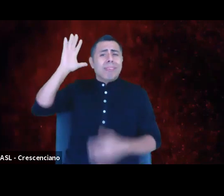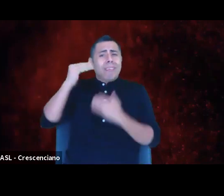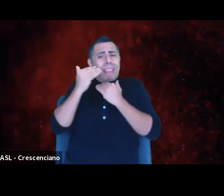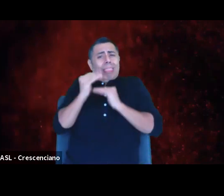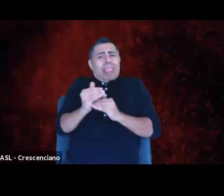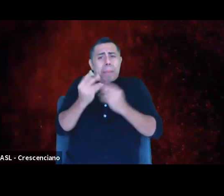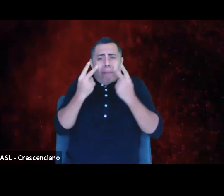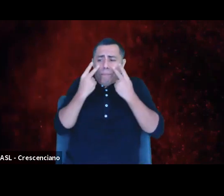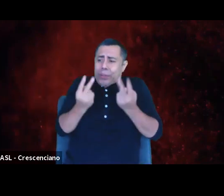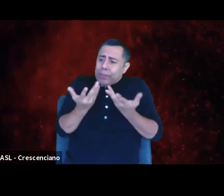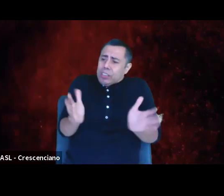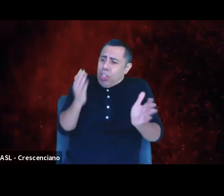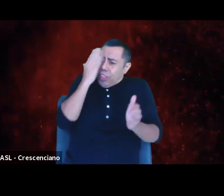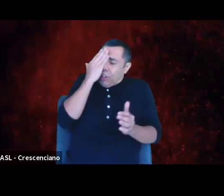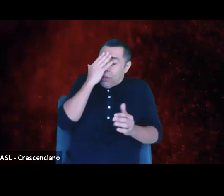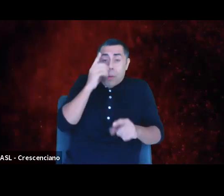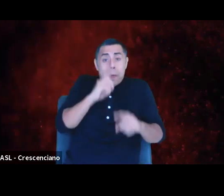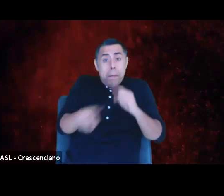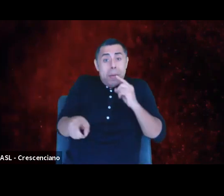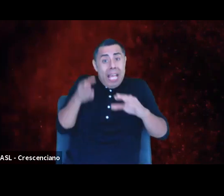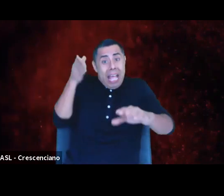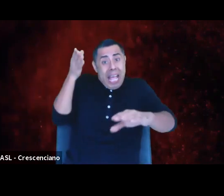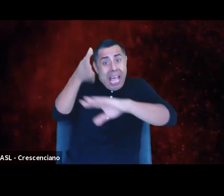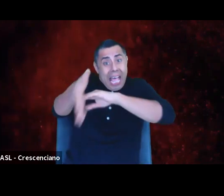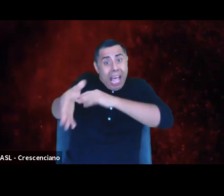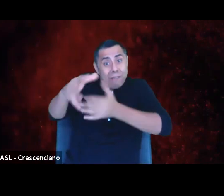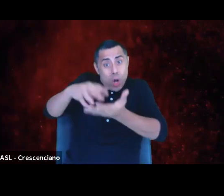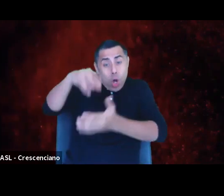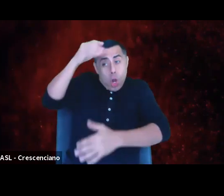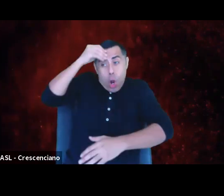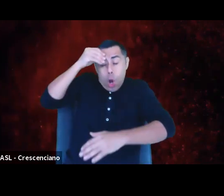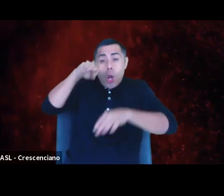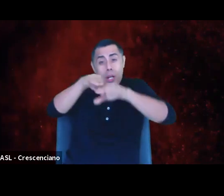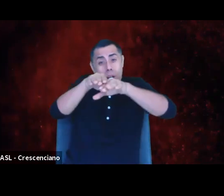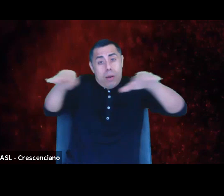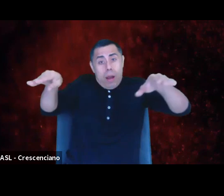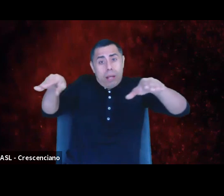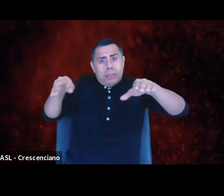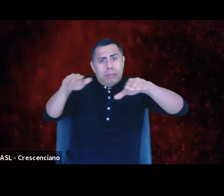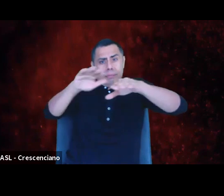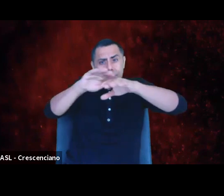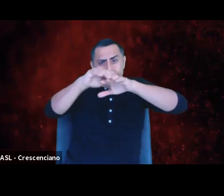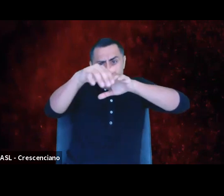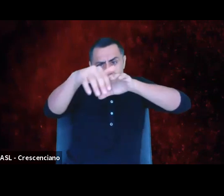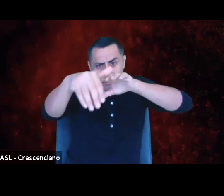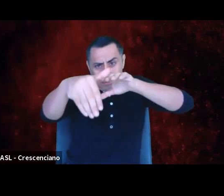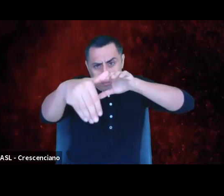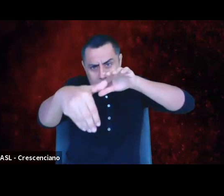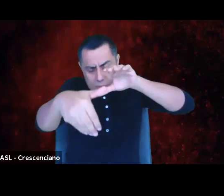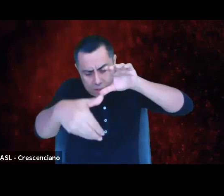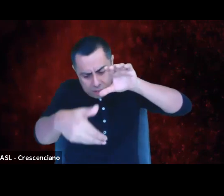off of the planet at the horizon, that the horizon is perpetual, it also became clear that the line is a lie.